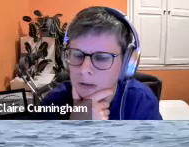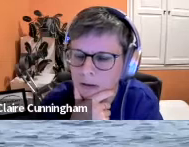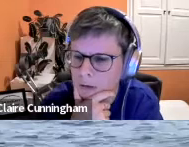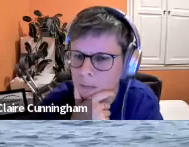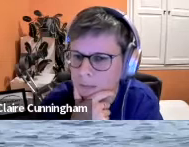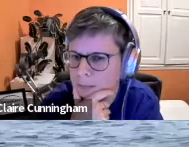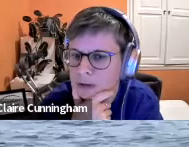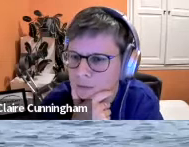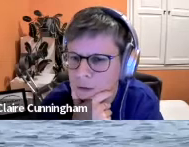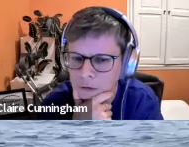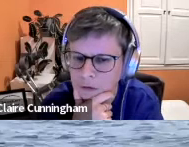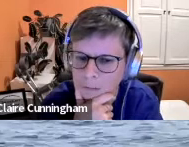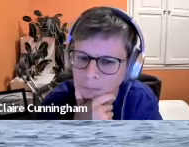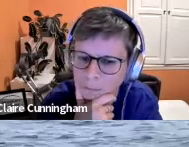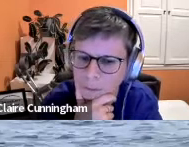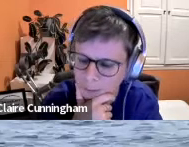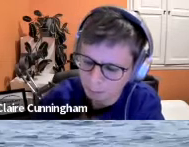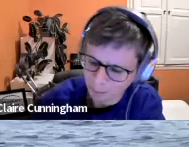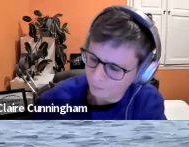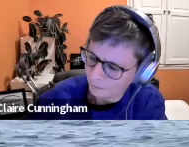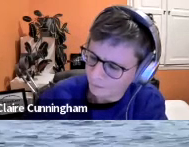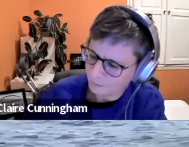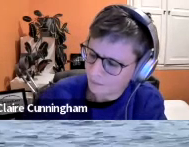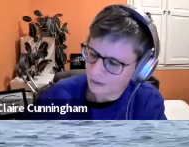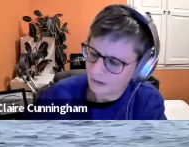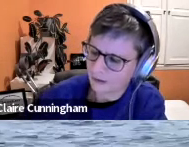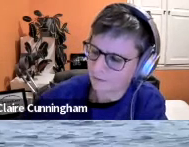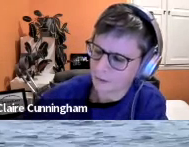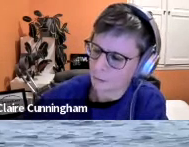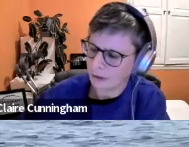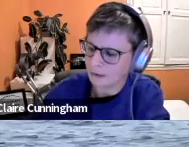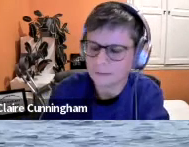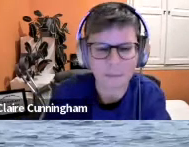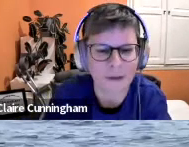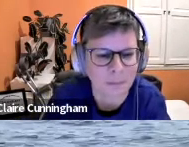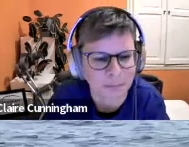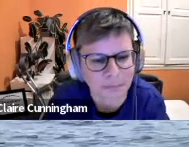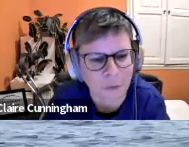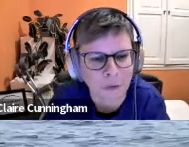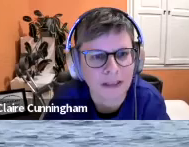as another means of introduction so thanks Xan, go ahead, or Izzy.